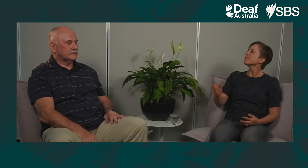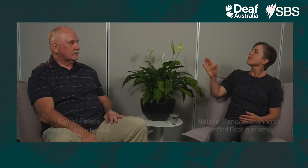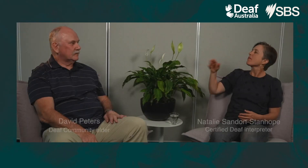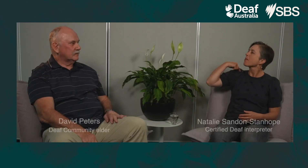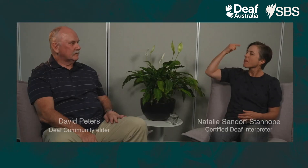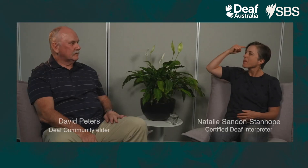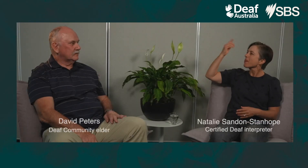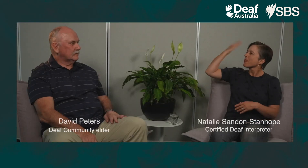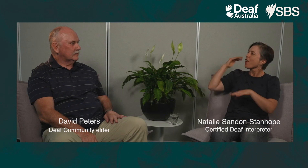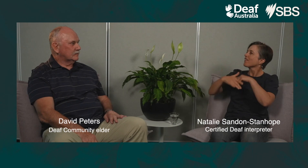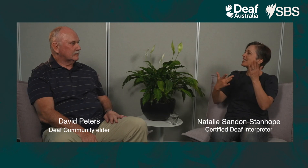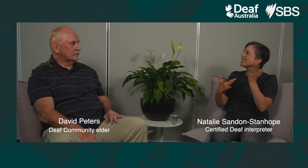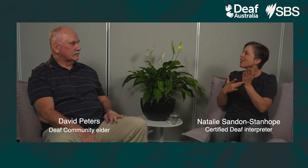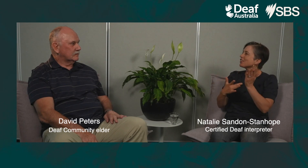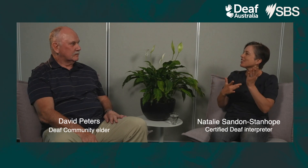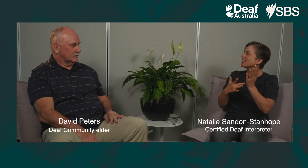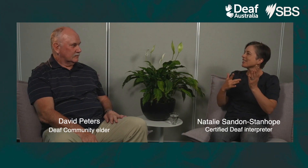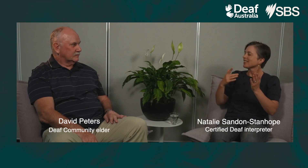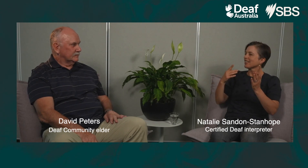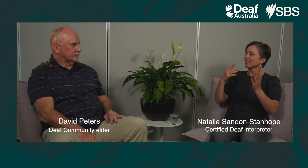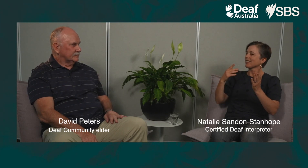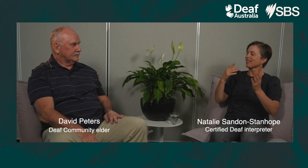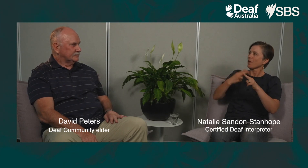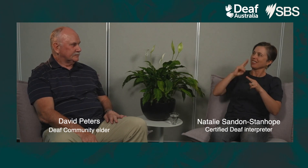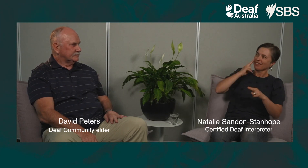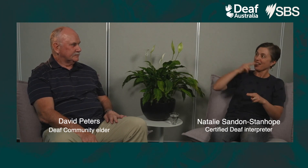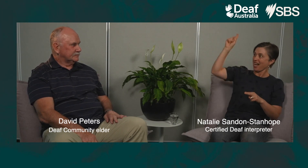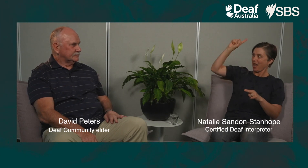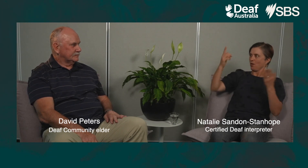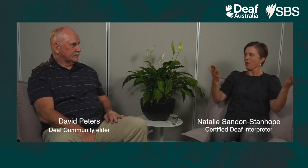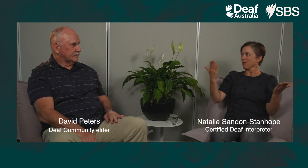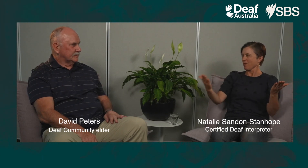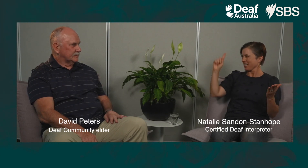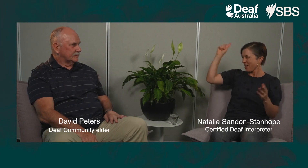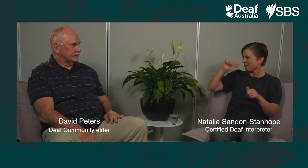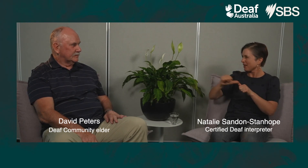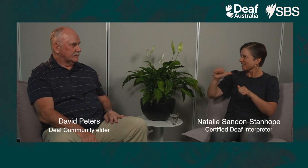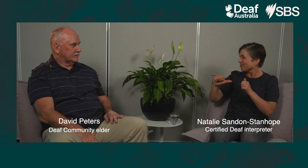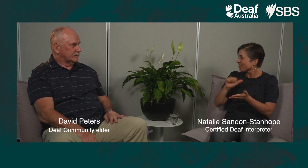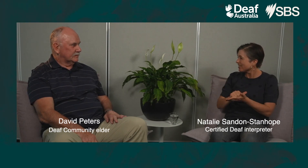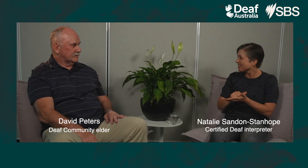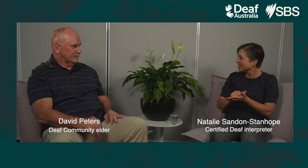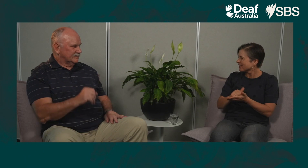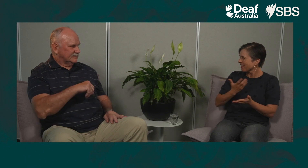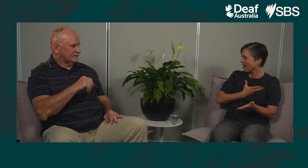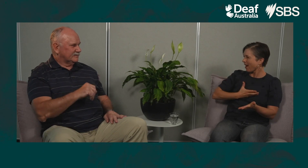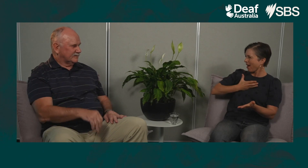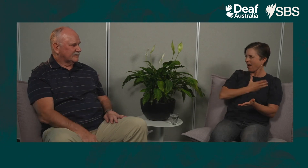Hi, David. I was just thinking about technologies that Deaf people used in the past and comparing them to what we have now. Yes